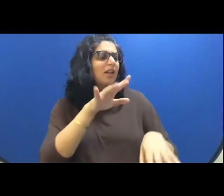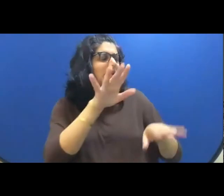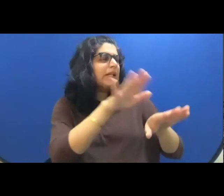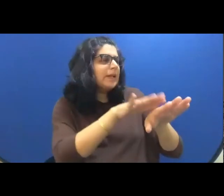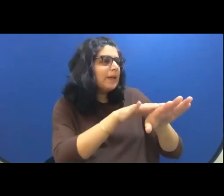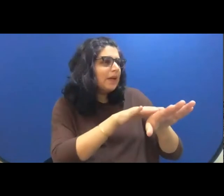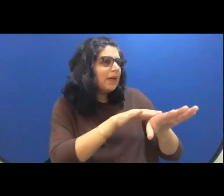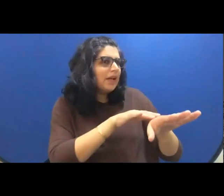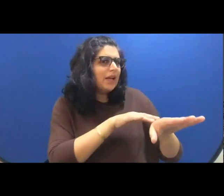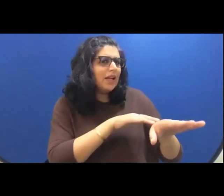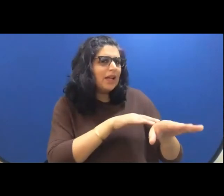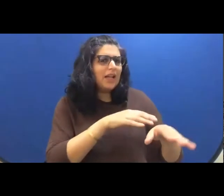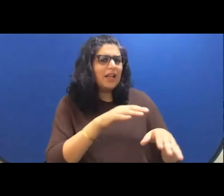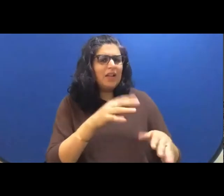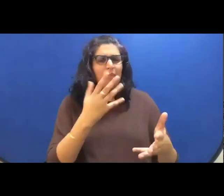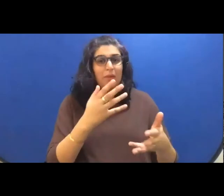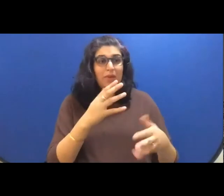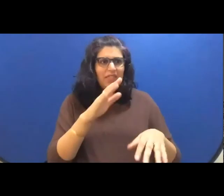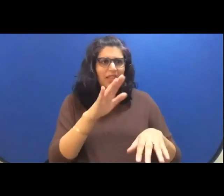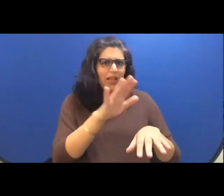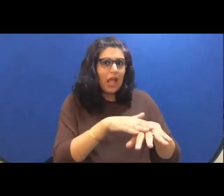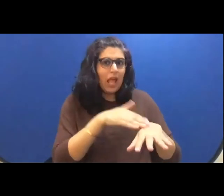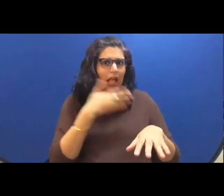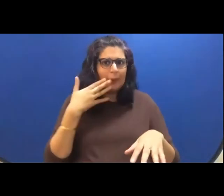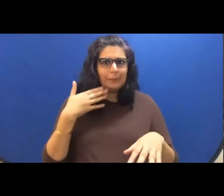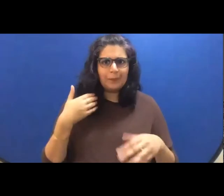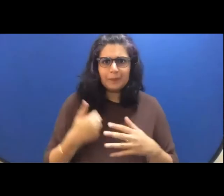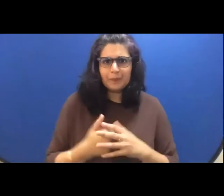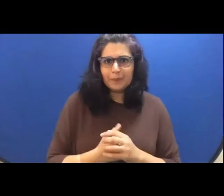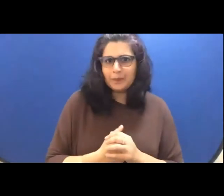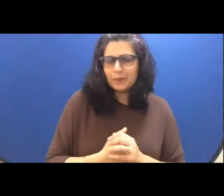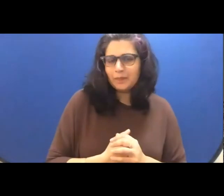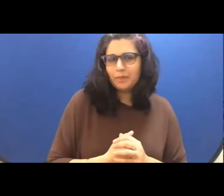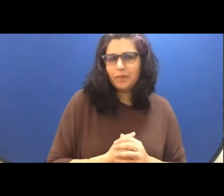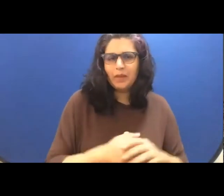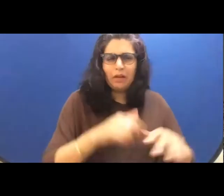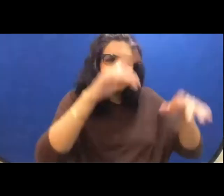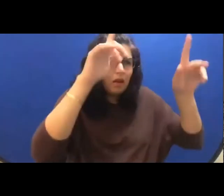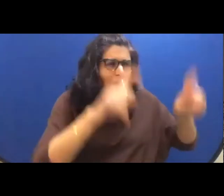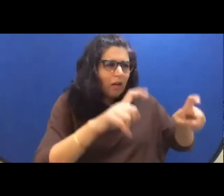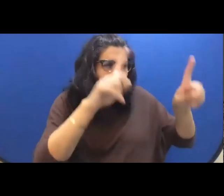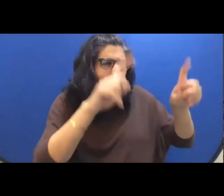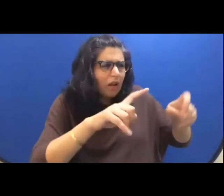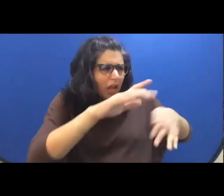could swipe up some of the taste as if they were Testing out the texture. How would it